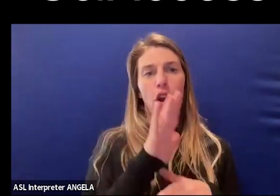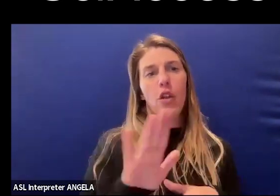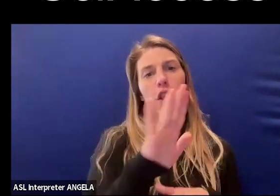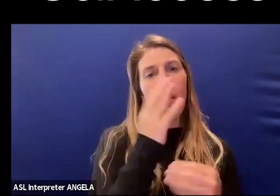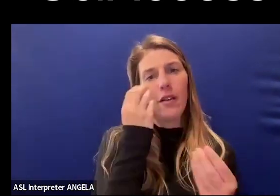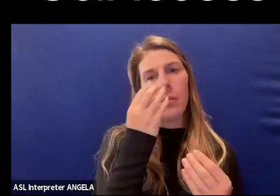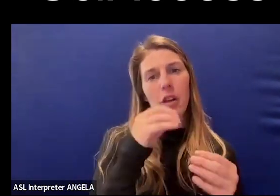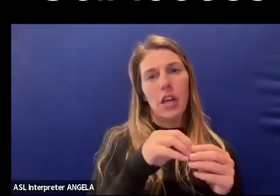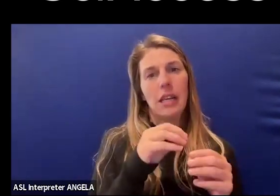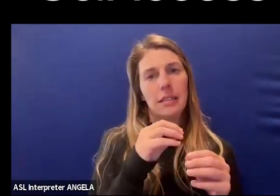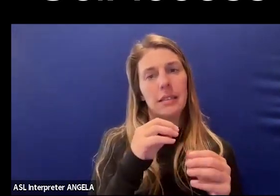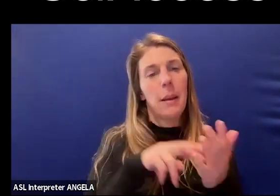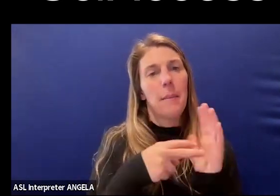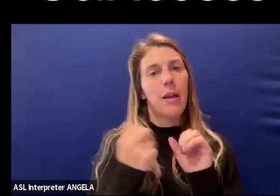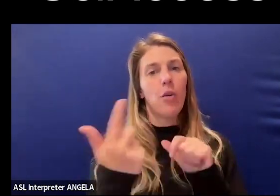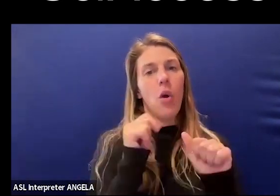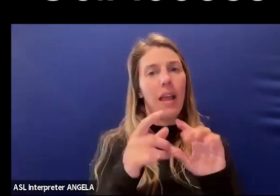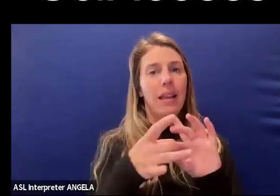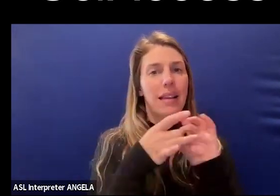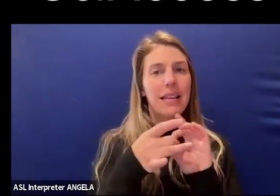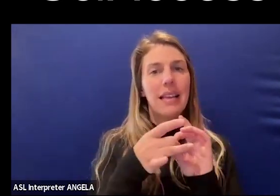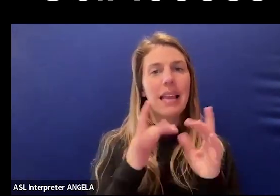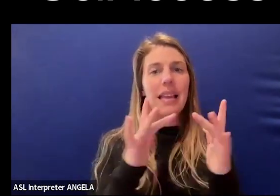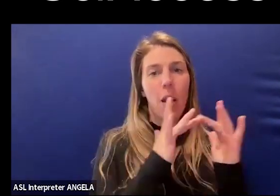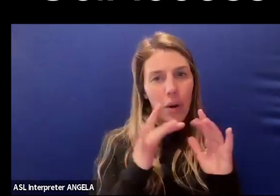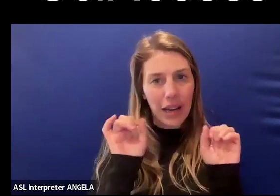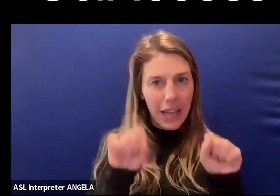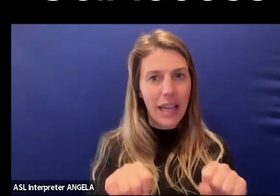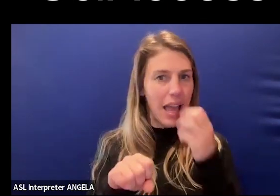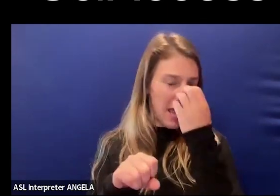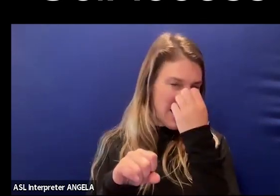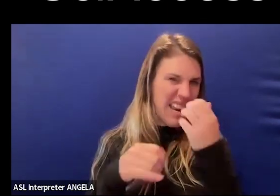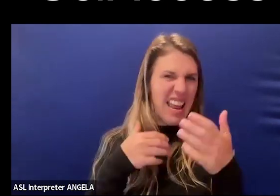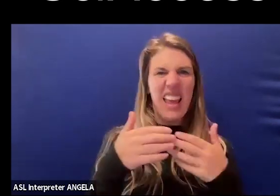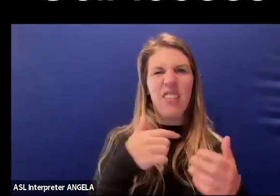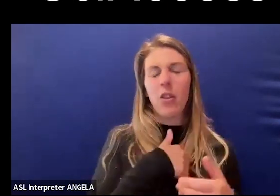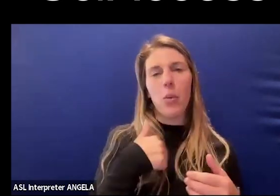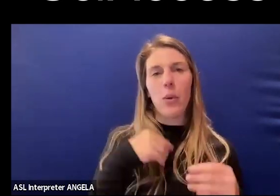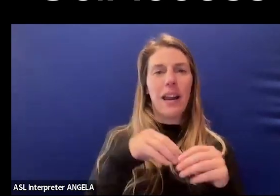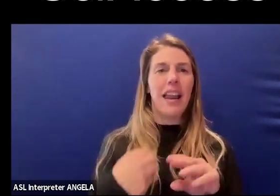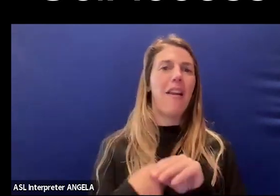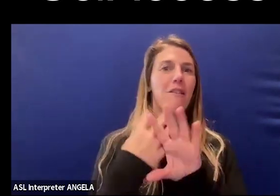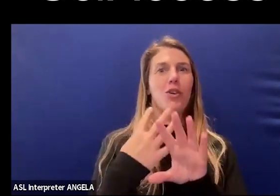in order to connect with each other as a form of networking, even though we are working in a virtual medium.